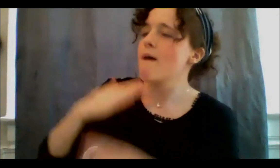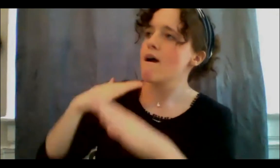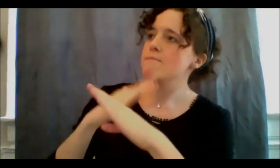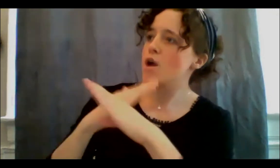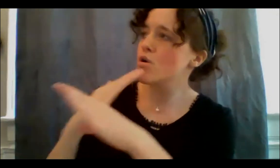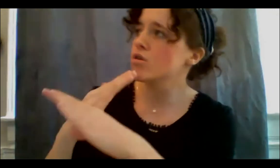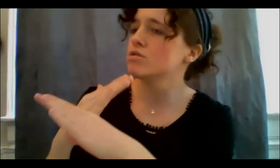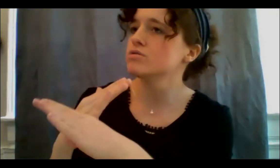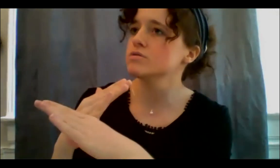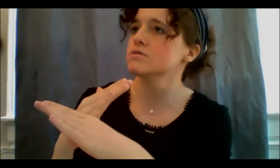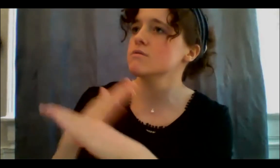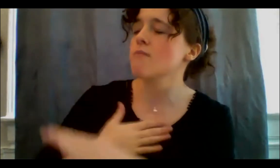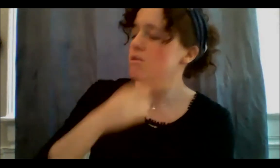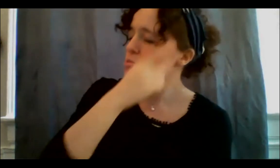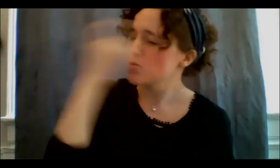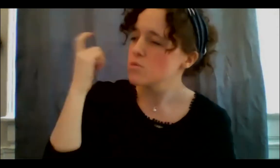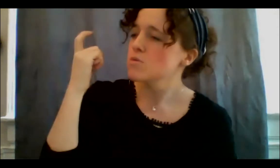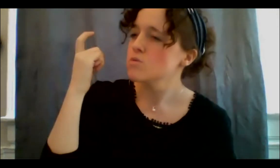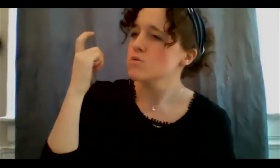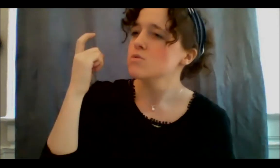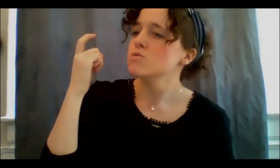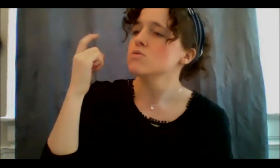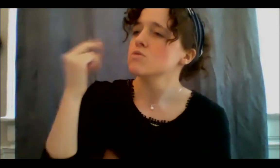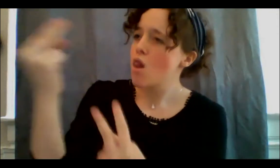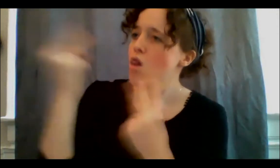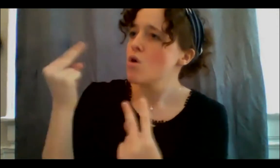trauma that you have faced as an Indigenous person, how it led to your